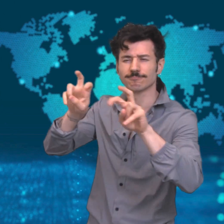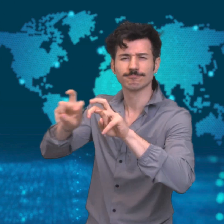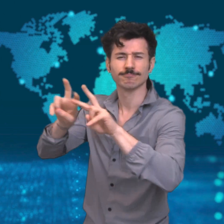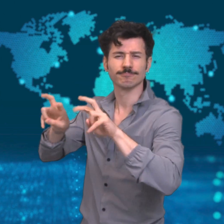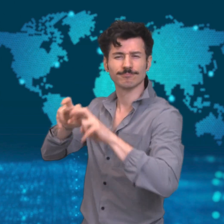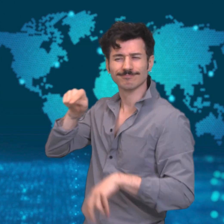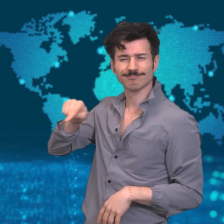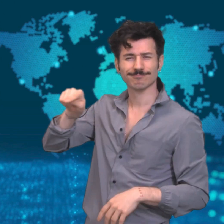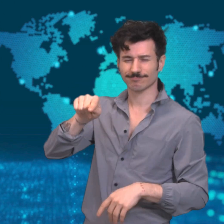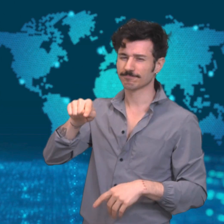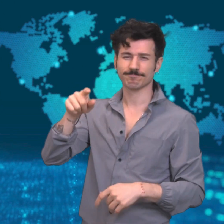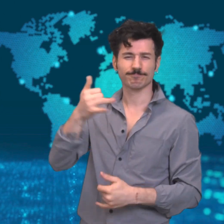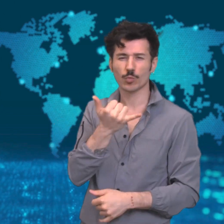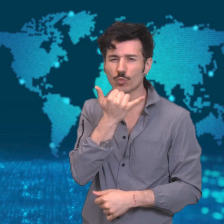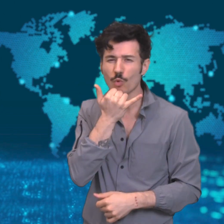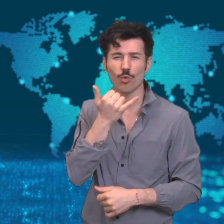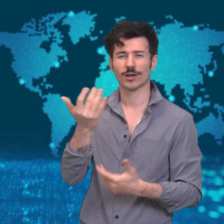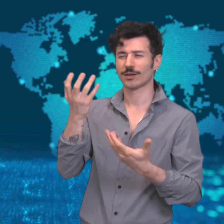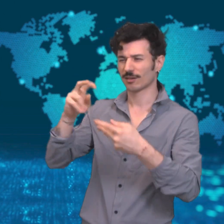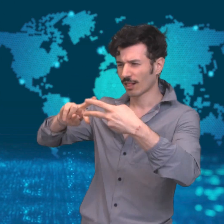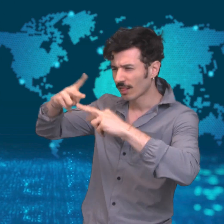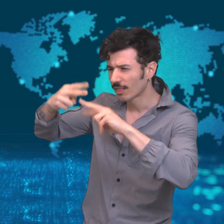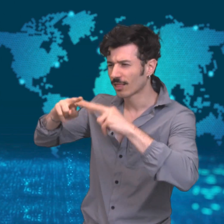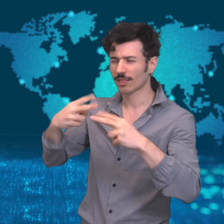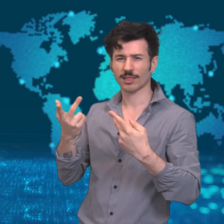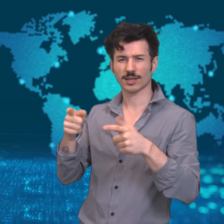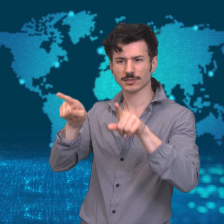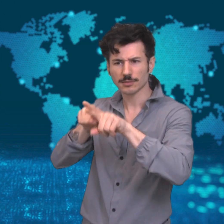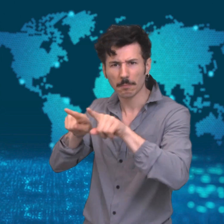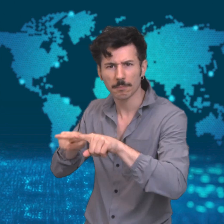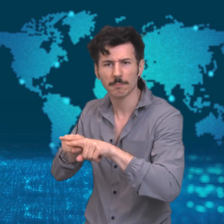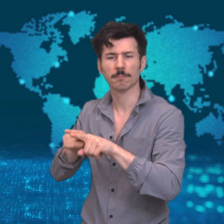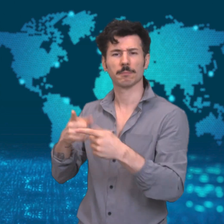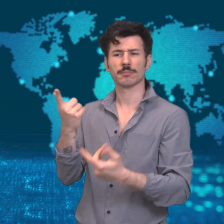going over inaccurate reports which resulted in